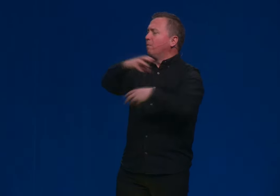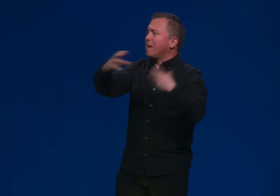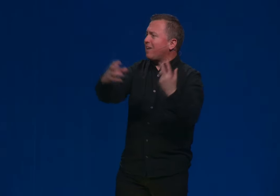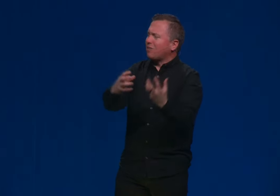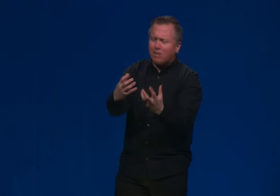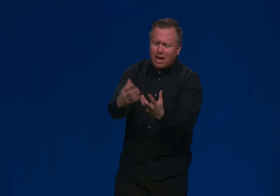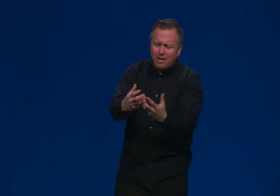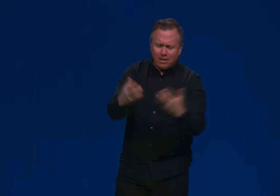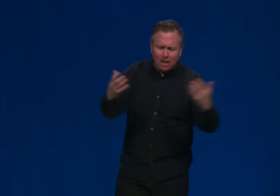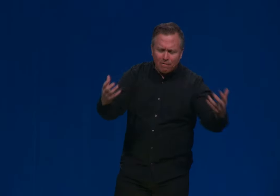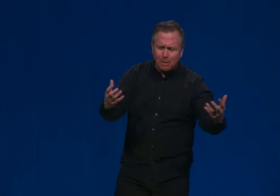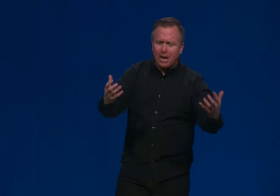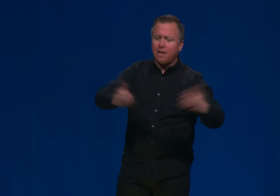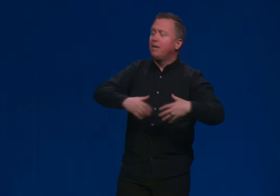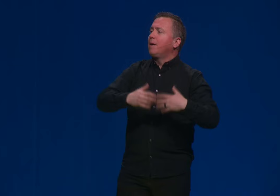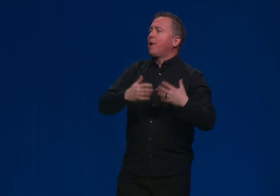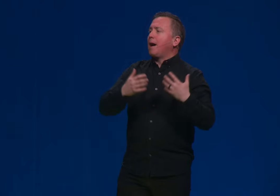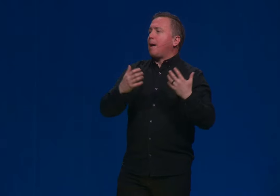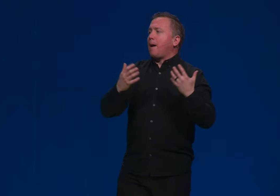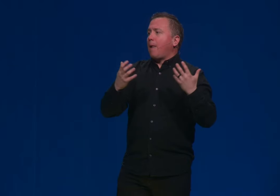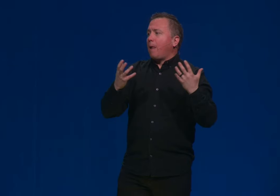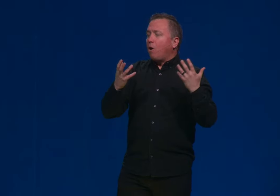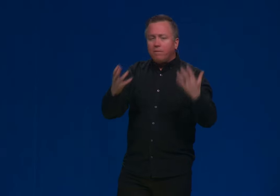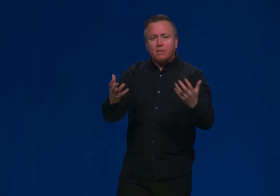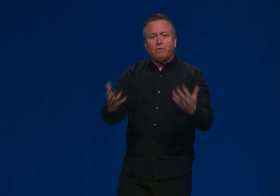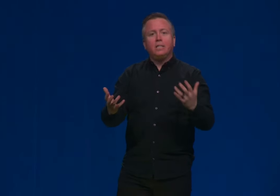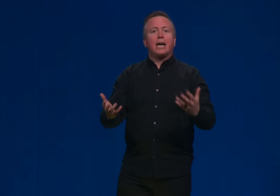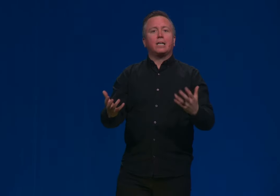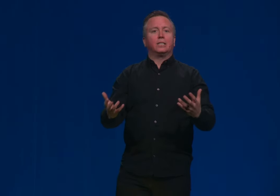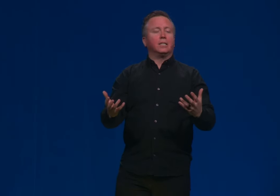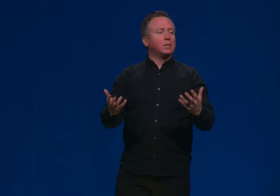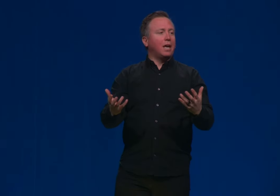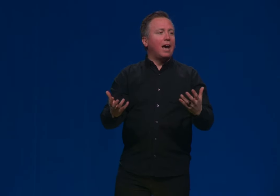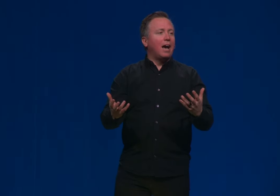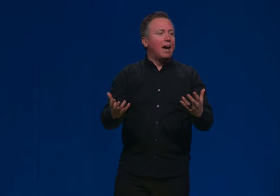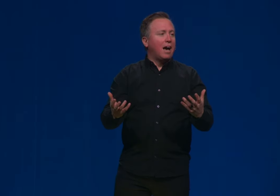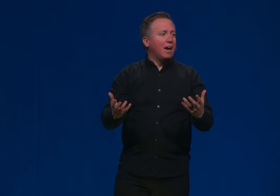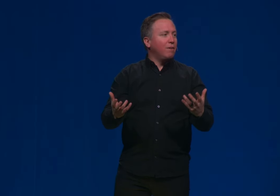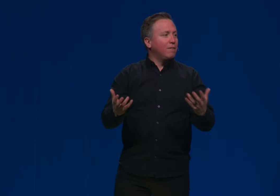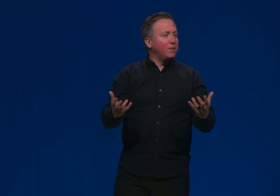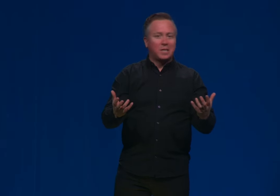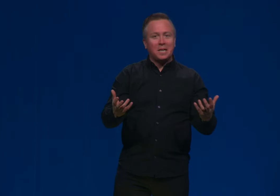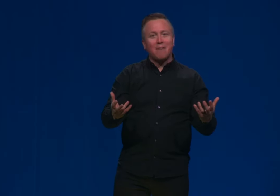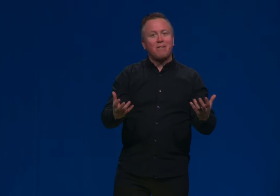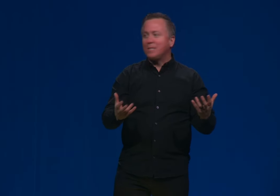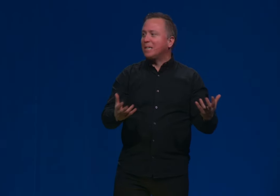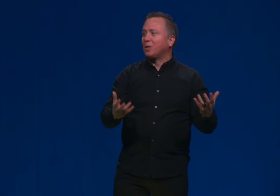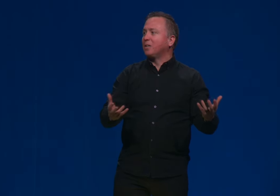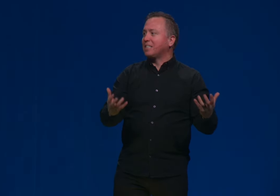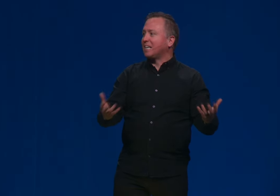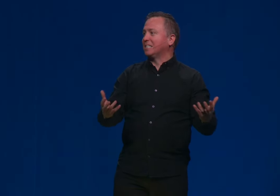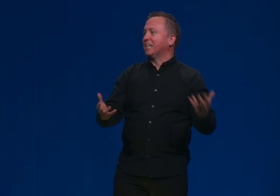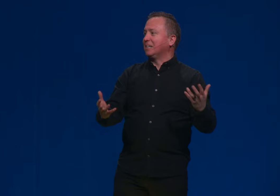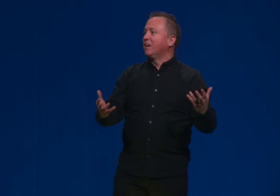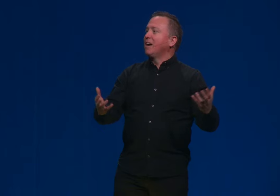you know, matter collided and life began. All of us have seen accidents. And I've never seen. I've never seen a glorious accident, you know,